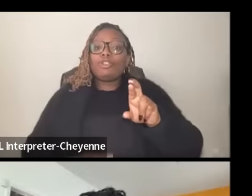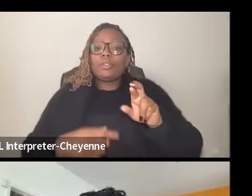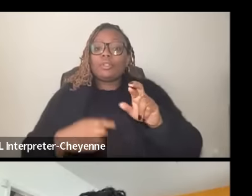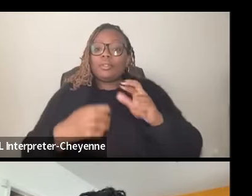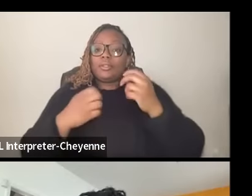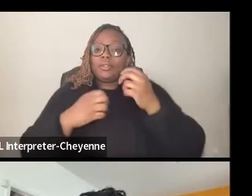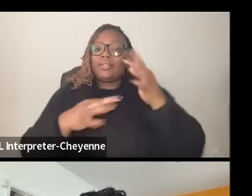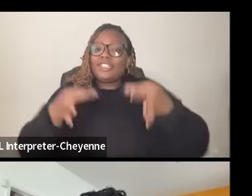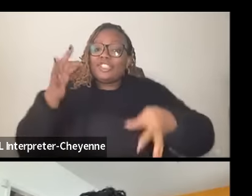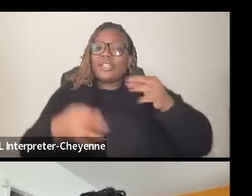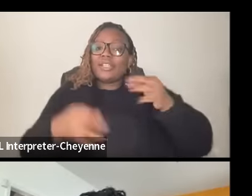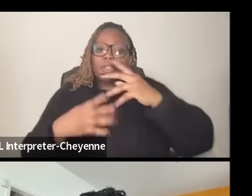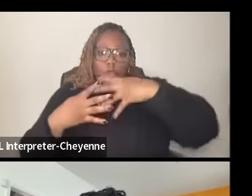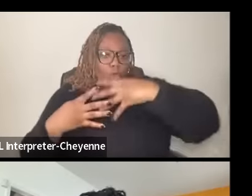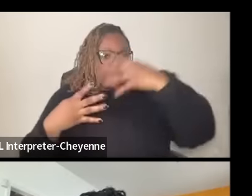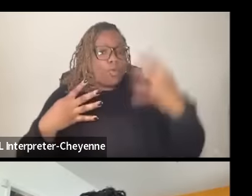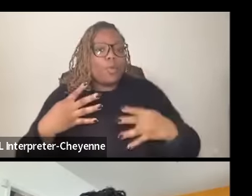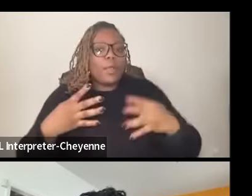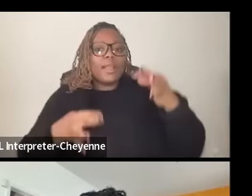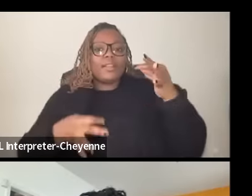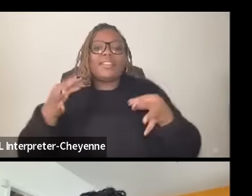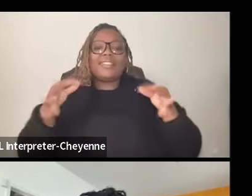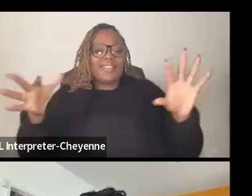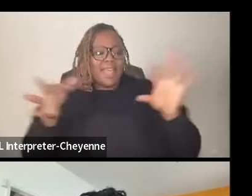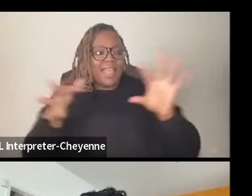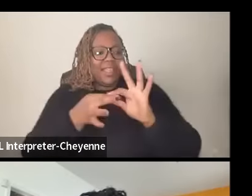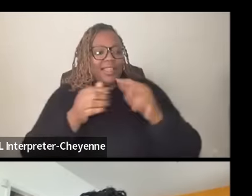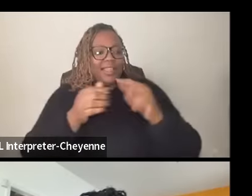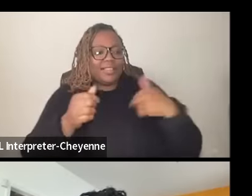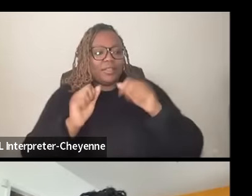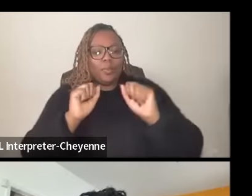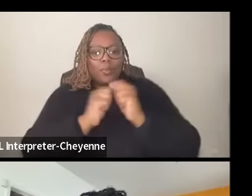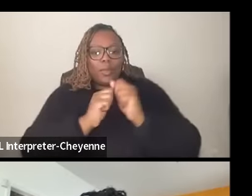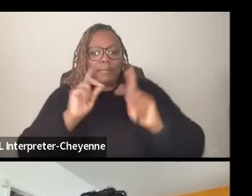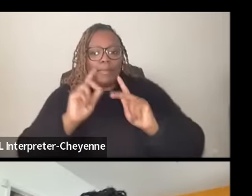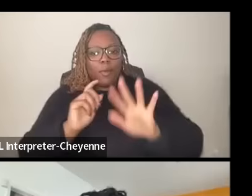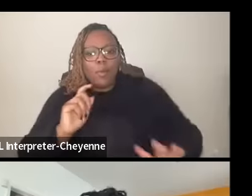Justice links us with people all over the world looking at issues of climate and environmental